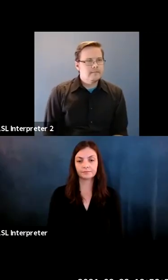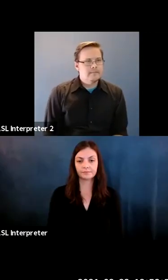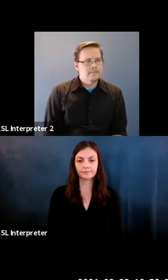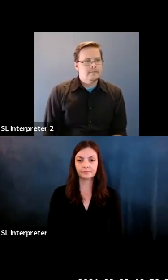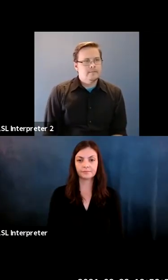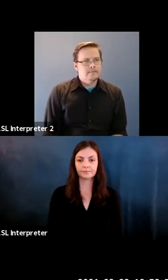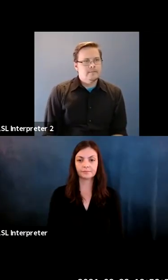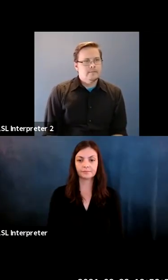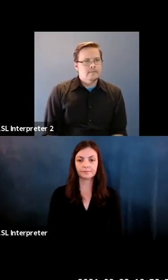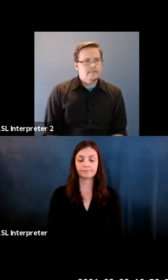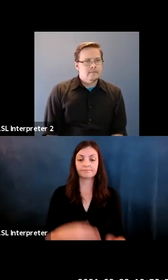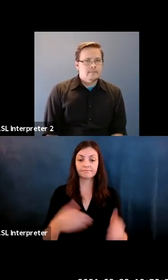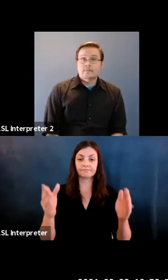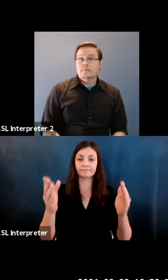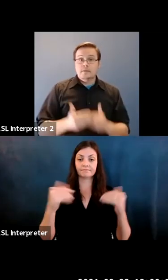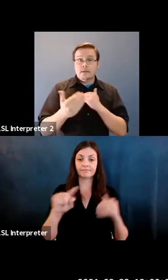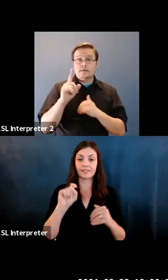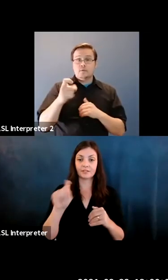Karrie Karahalios: And the next question comes from shooting misra.